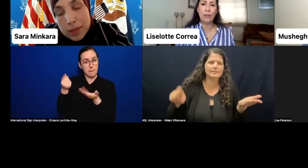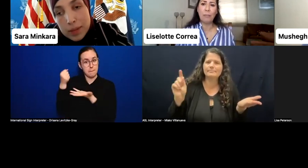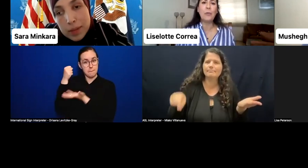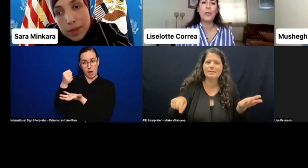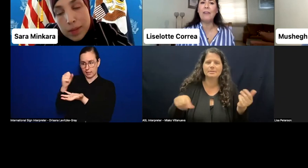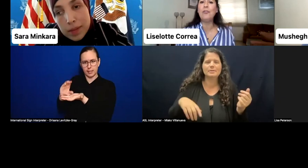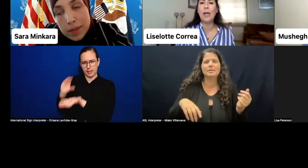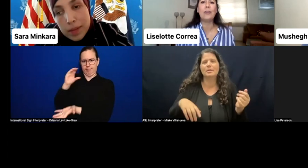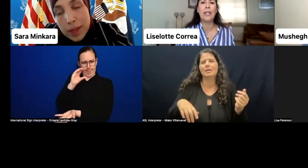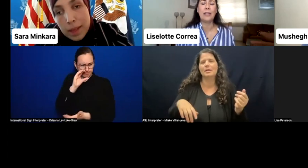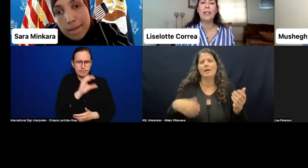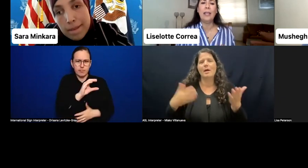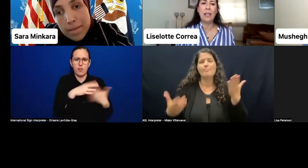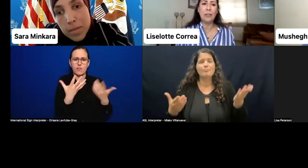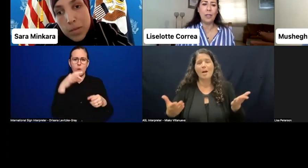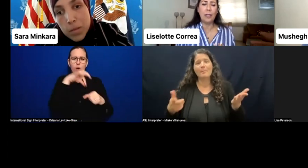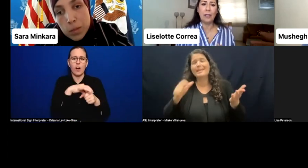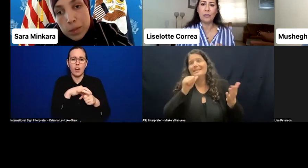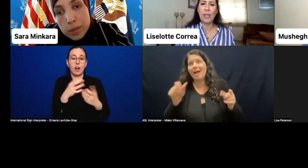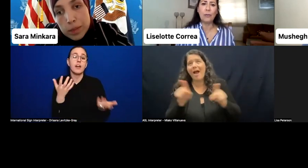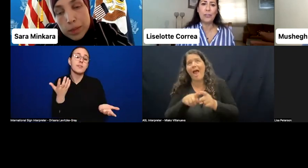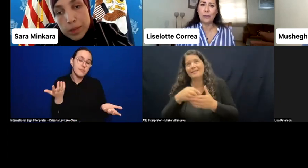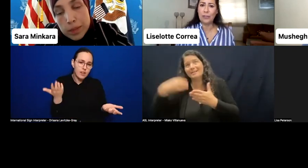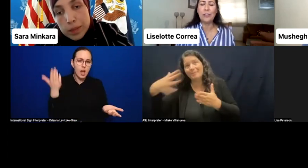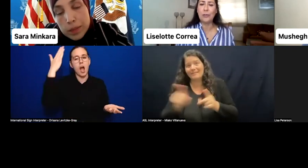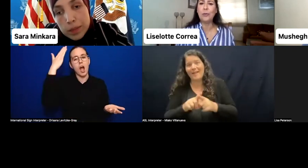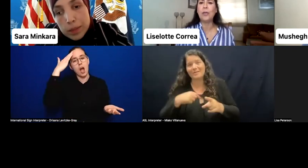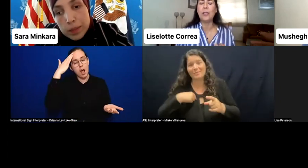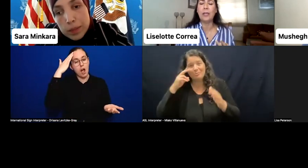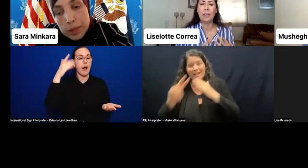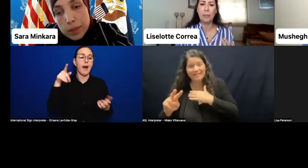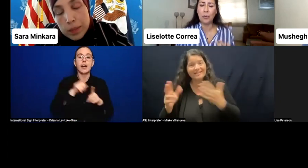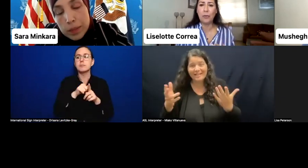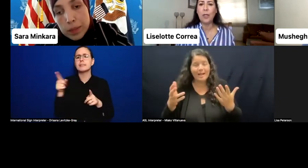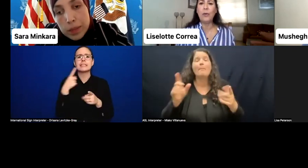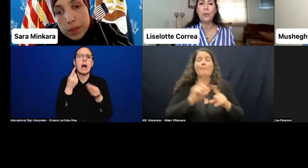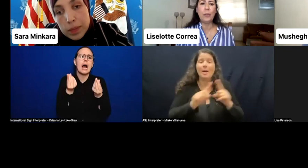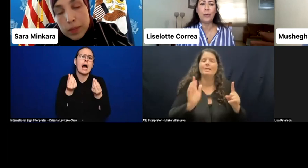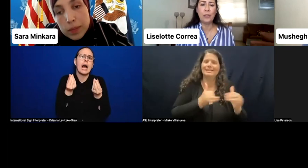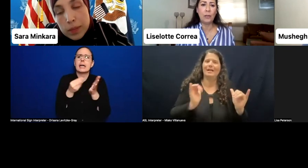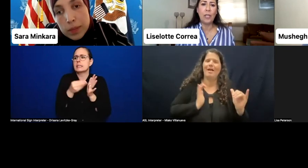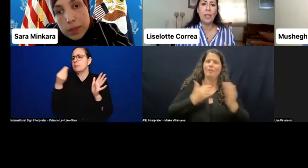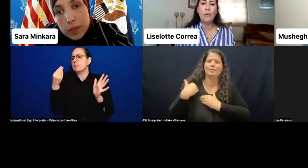but we have to allocate to have resources to improve what we worked on.